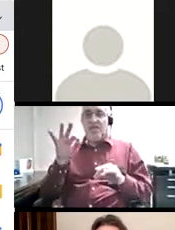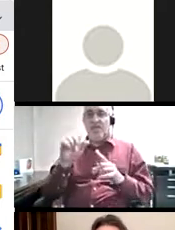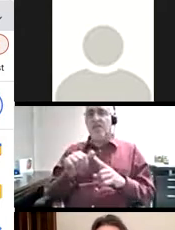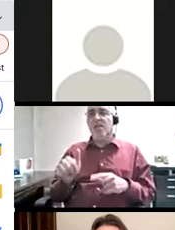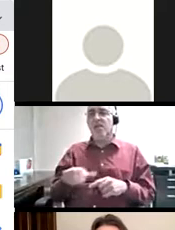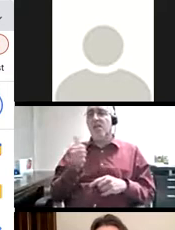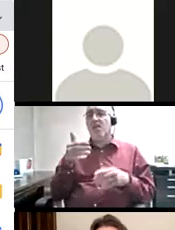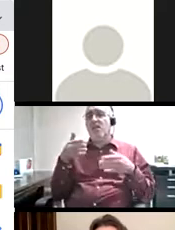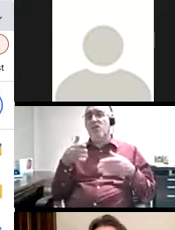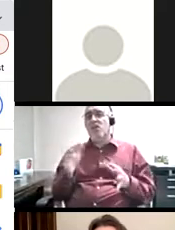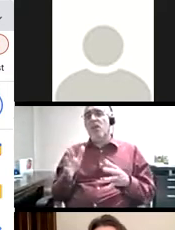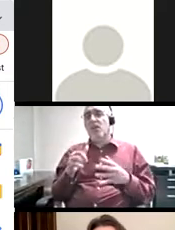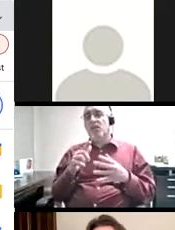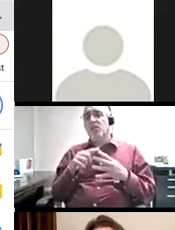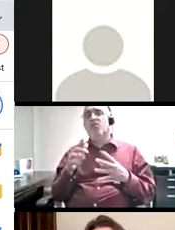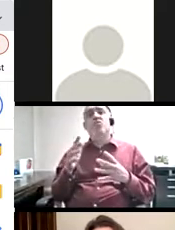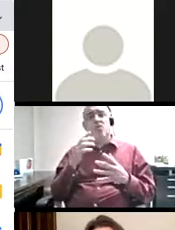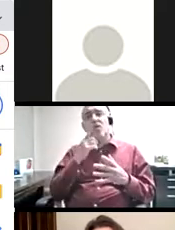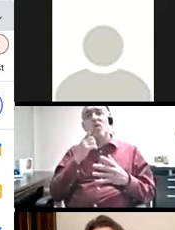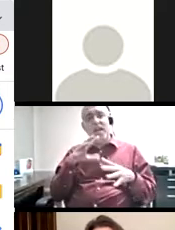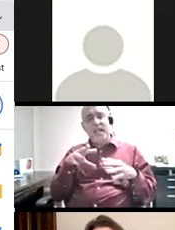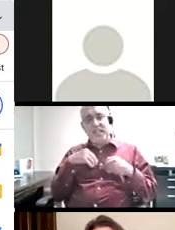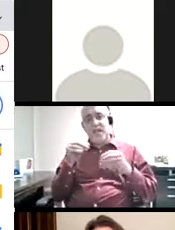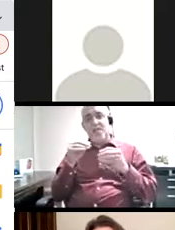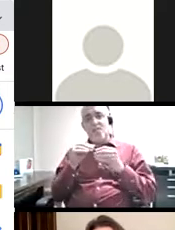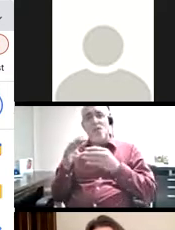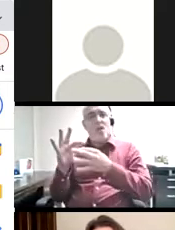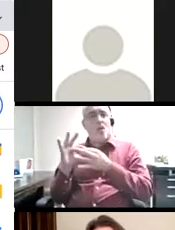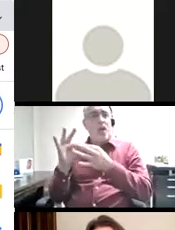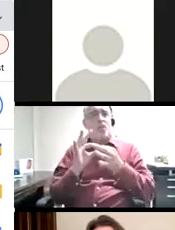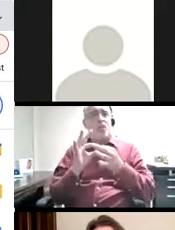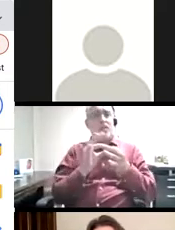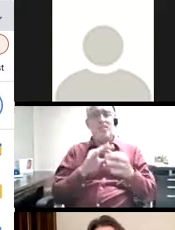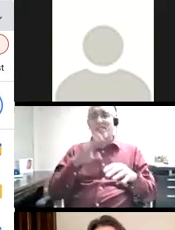also discovering that it's another way to foster collaboration rather than prescribing group work.